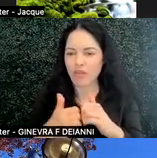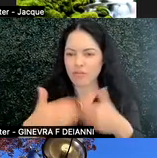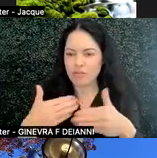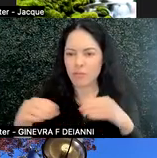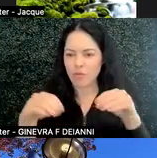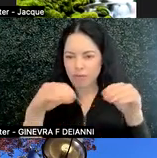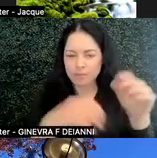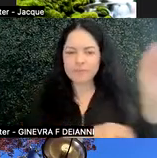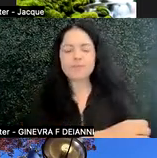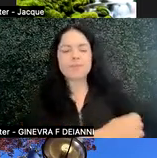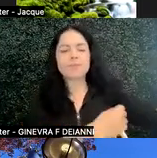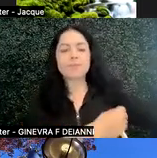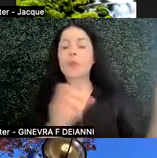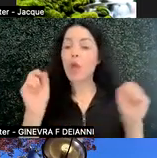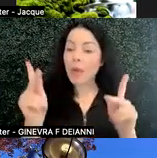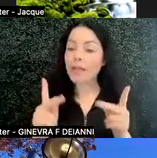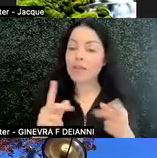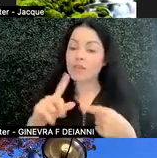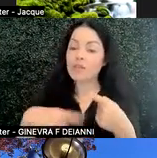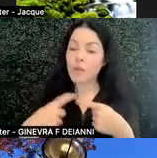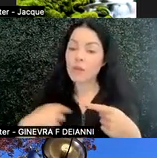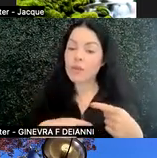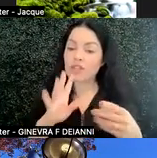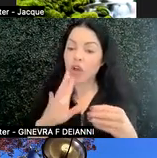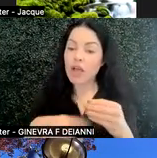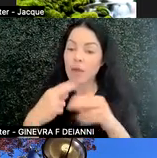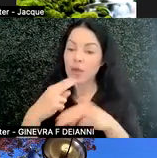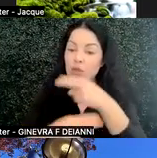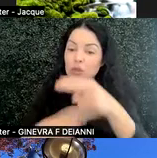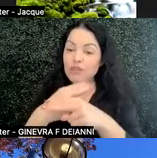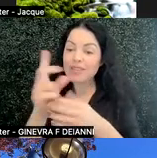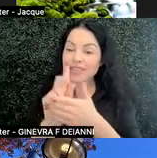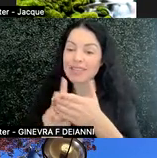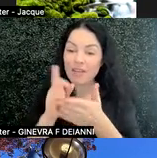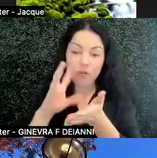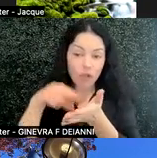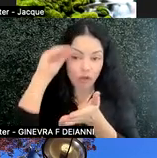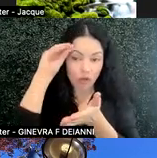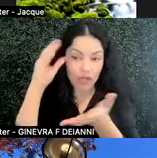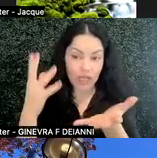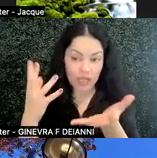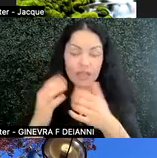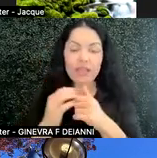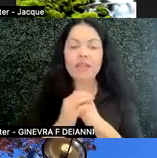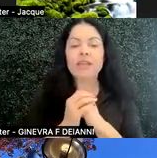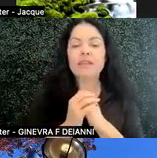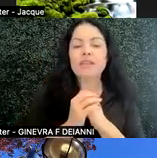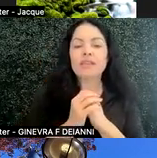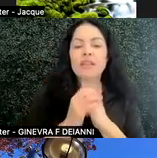So when we're talking about universal design for learning the general premise is